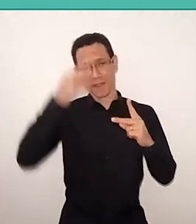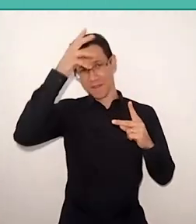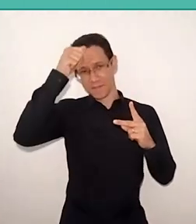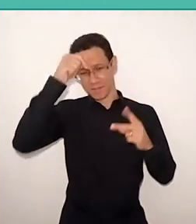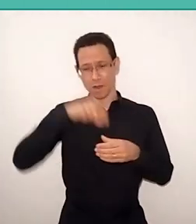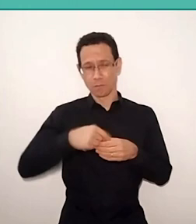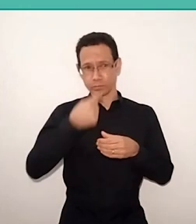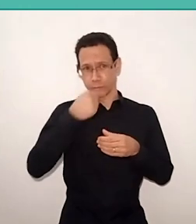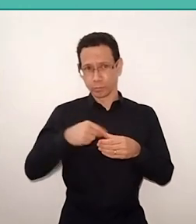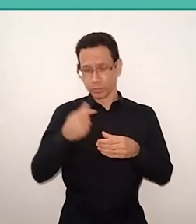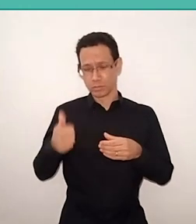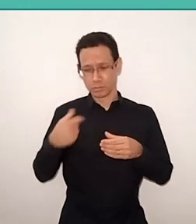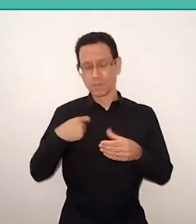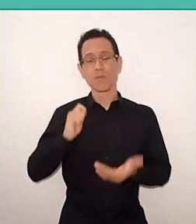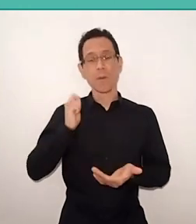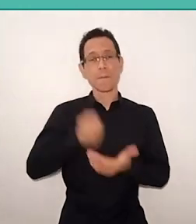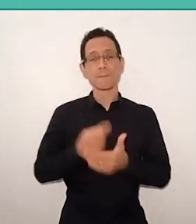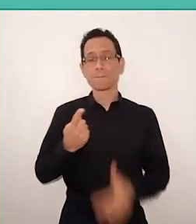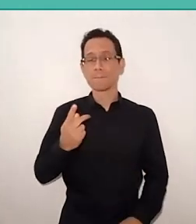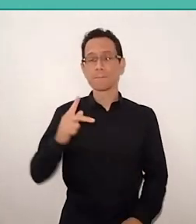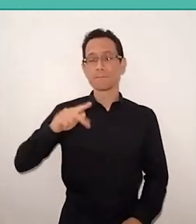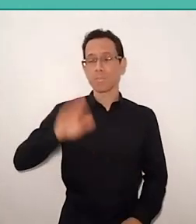and I will pay less”. And then he replied: